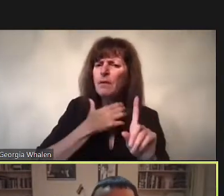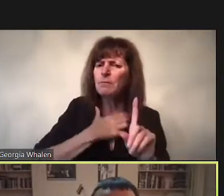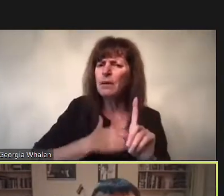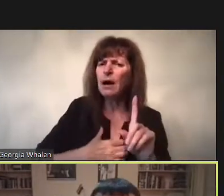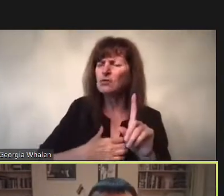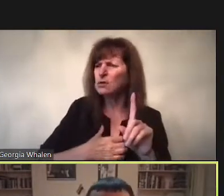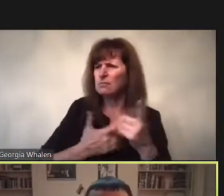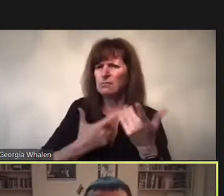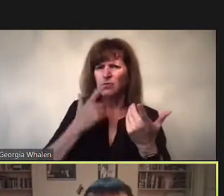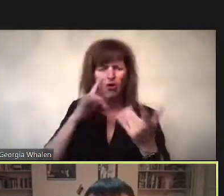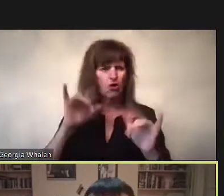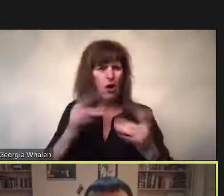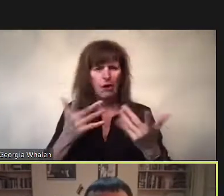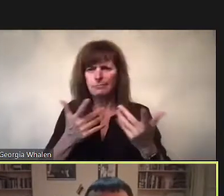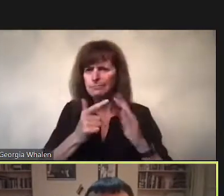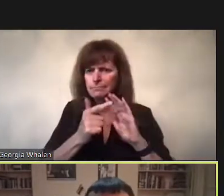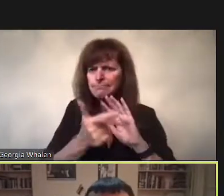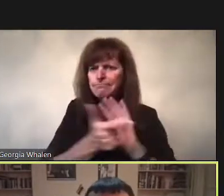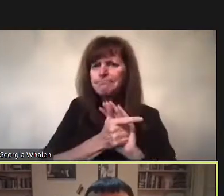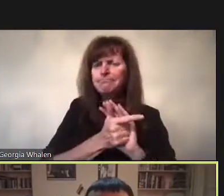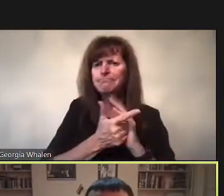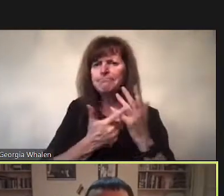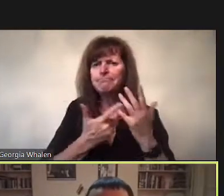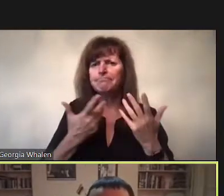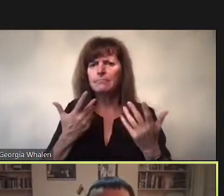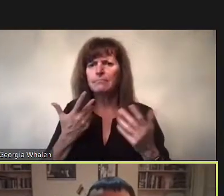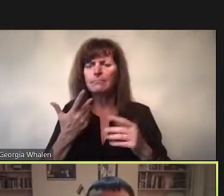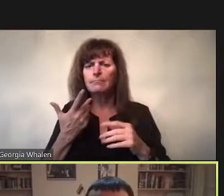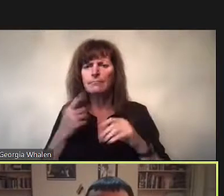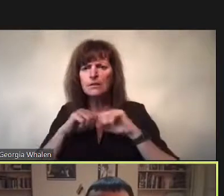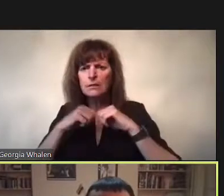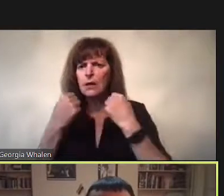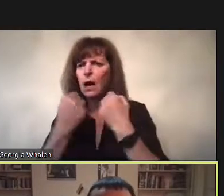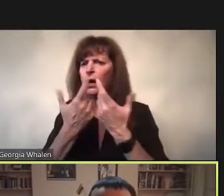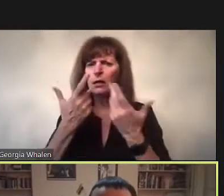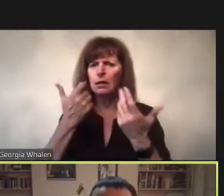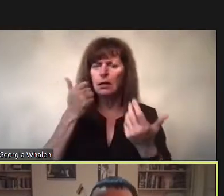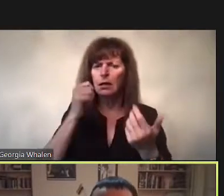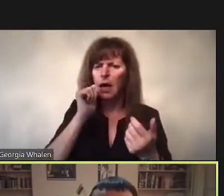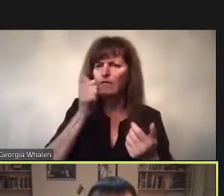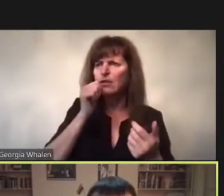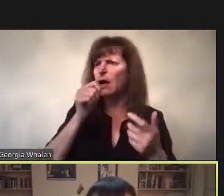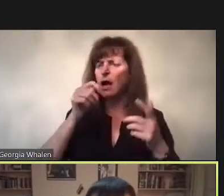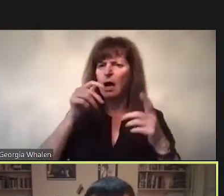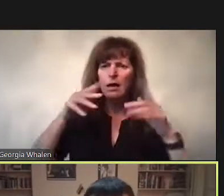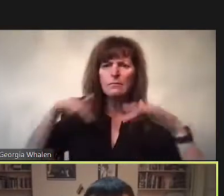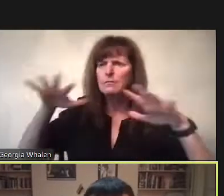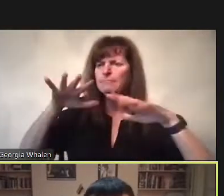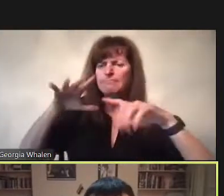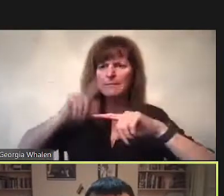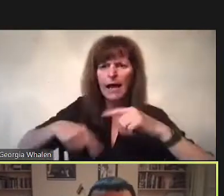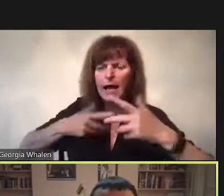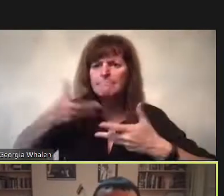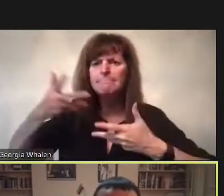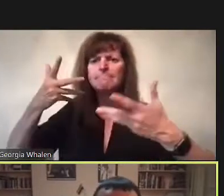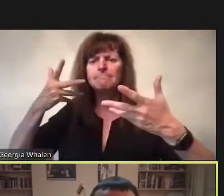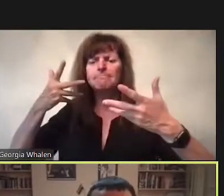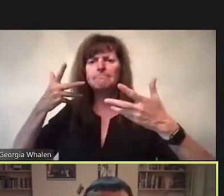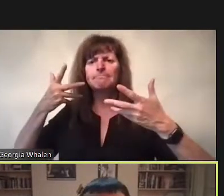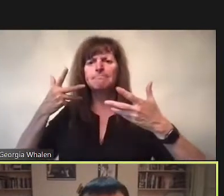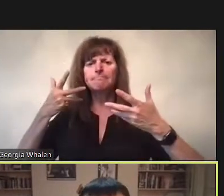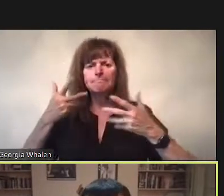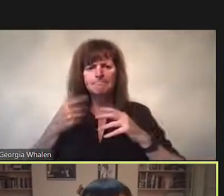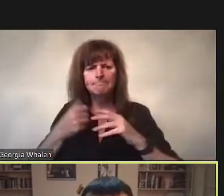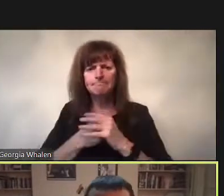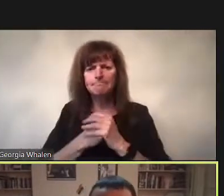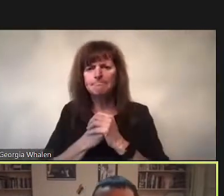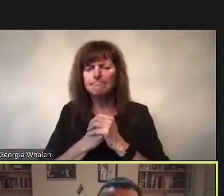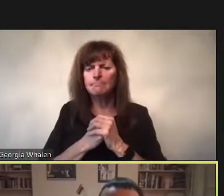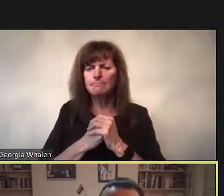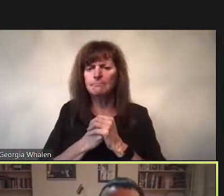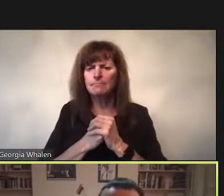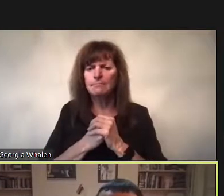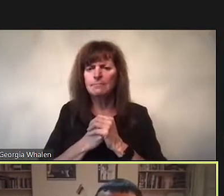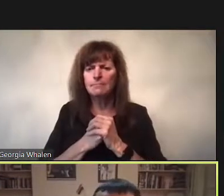Just like for Aschenboch, it resonated with the secrecy of his love for Tadzio.